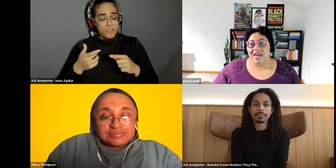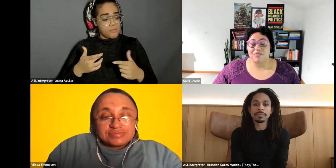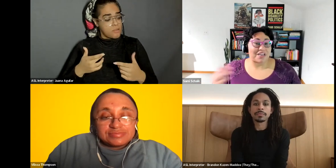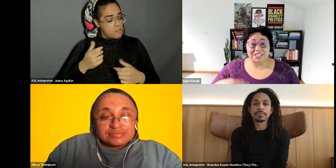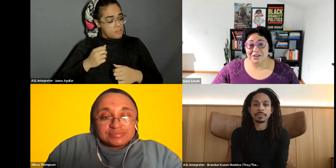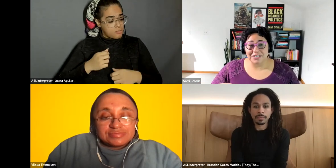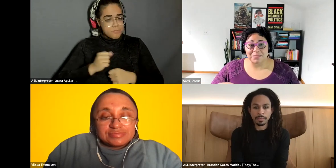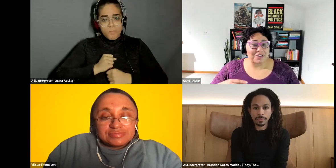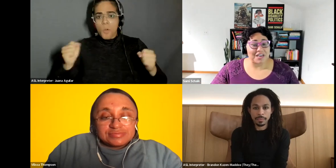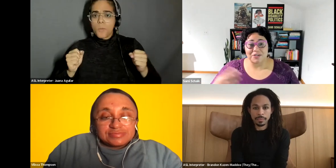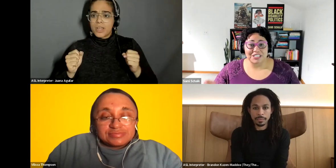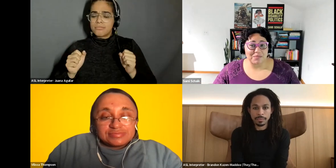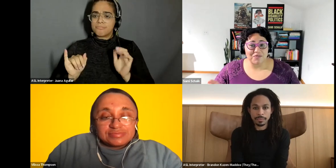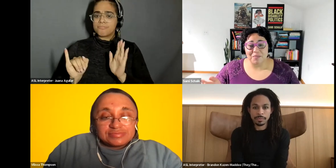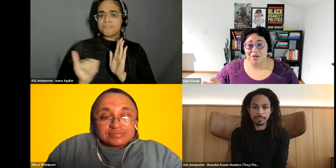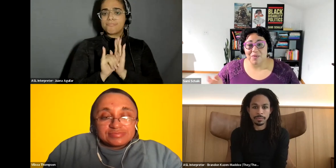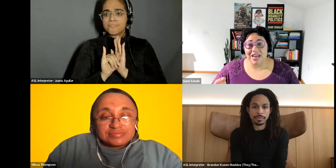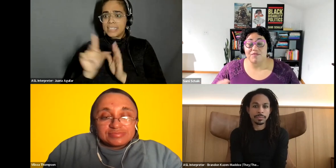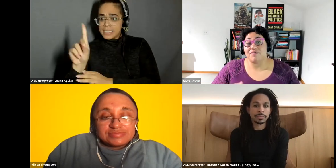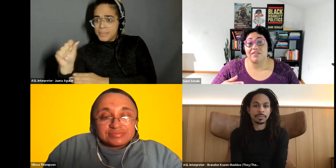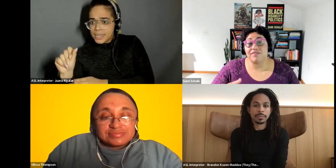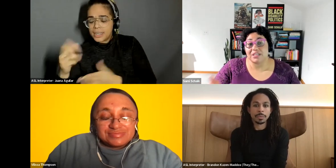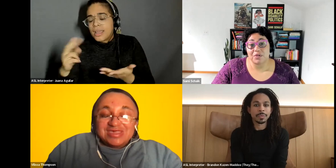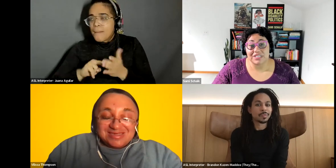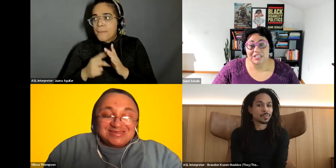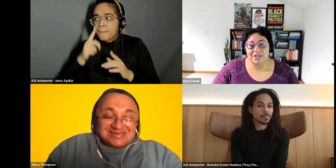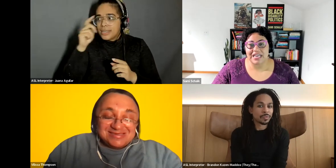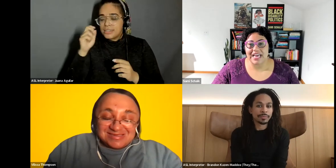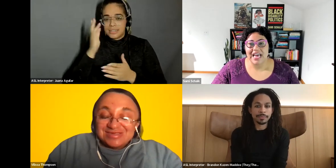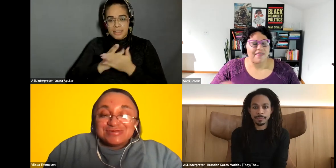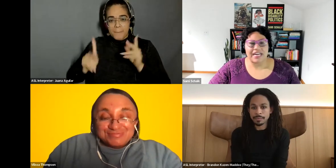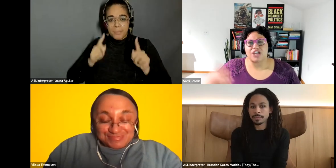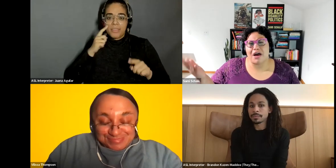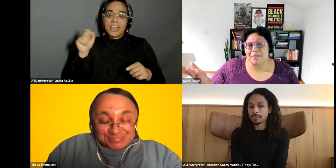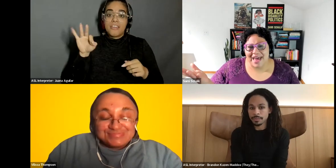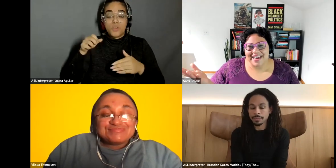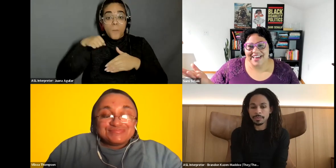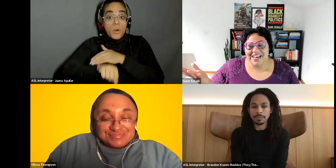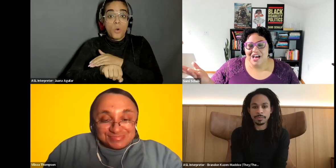Sami Schalk: if you have a congenital disability, if you're disabled from birth right if you have a visible disability that it's automatic.